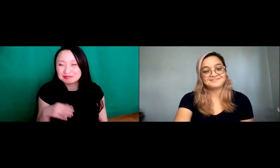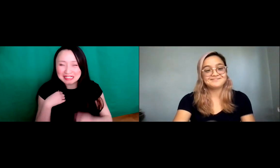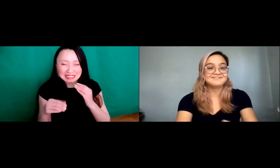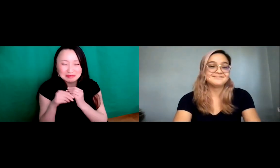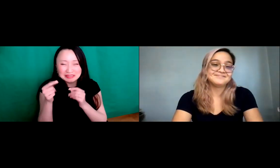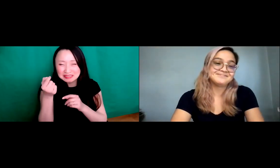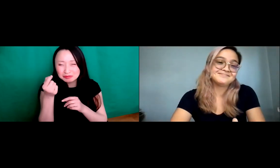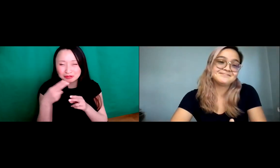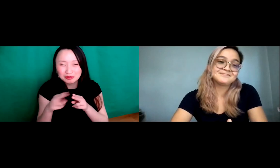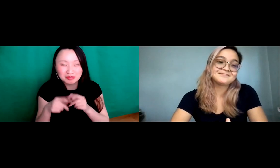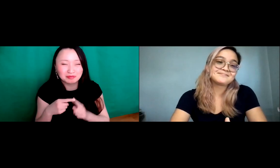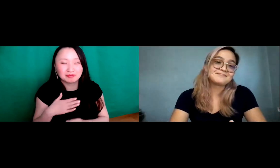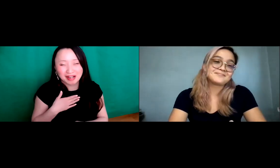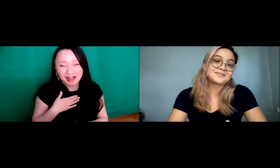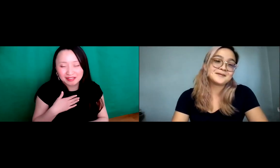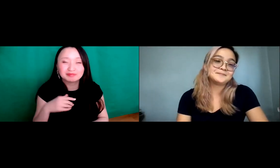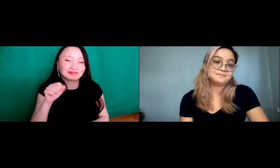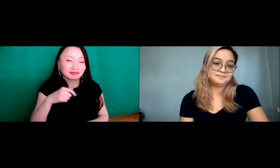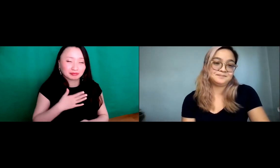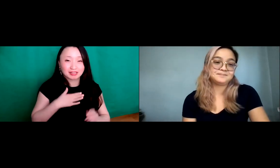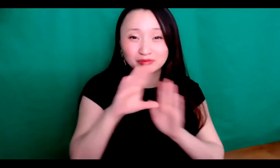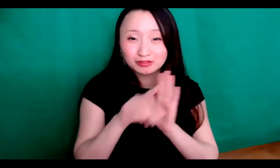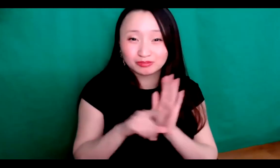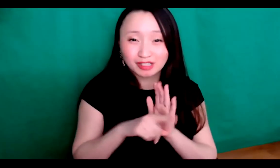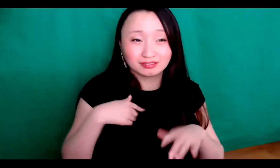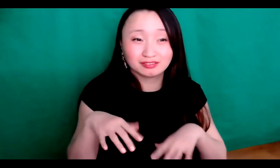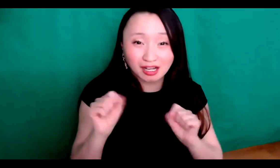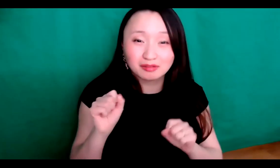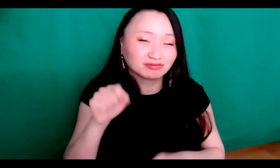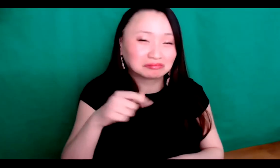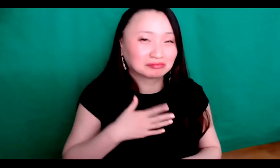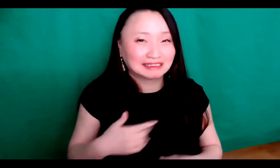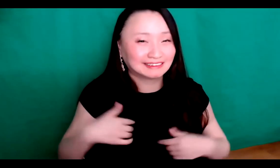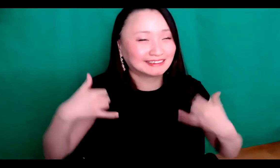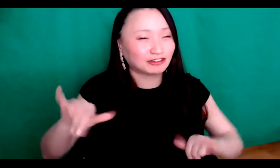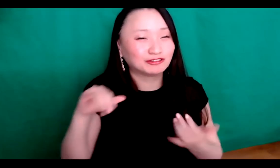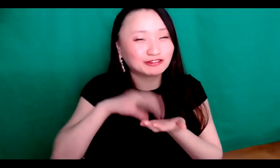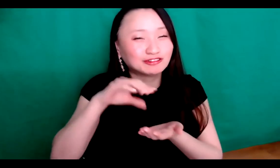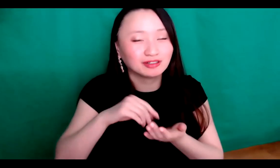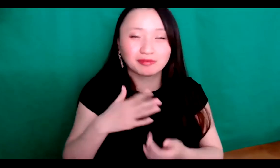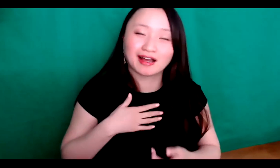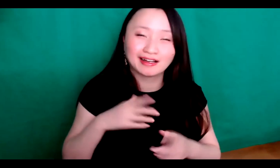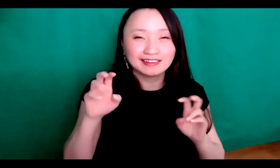to others. So I just want to take this opportunity to